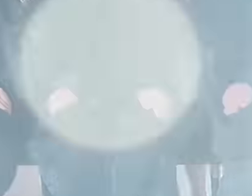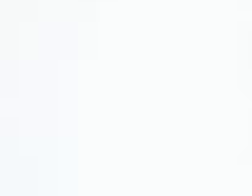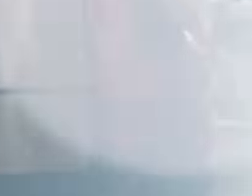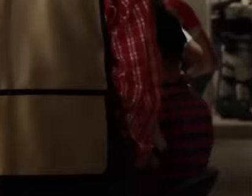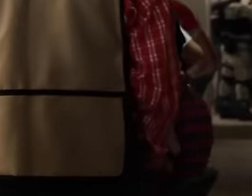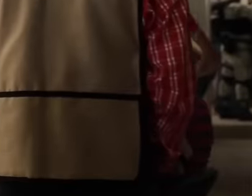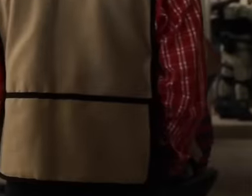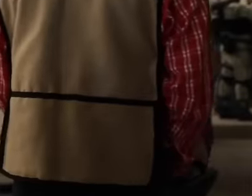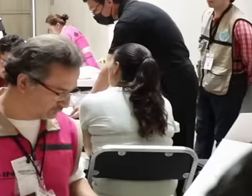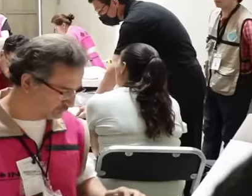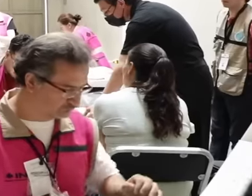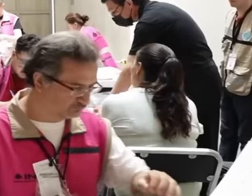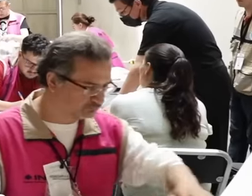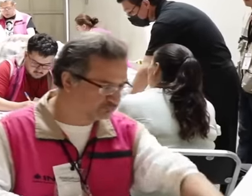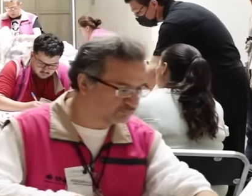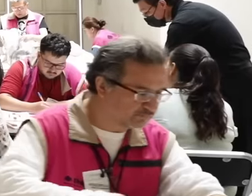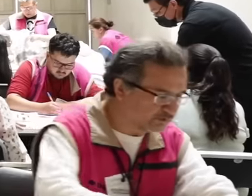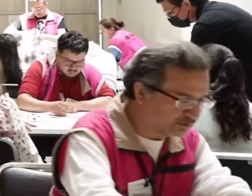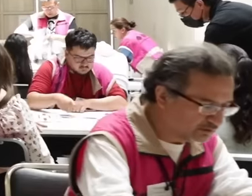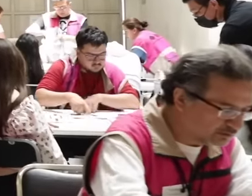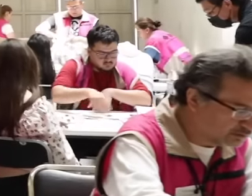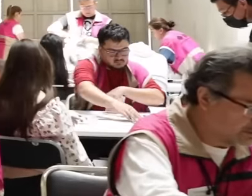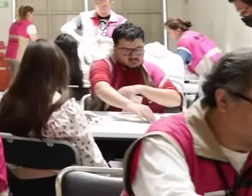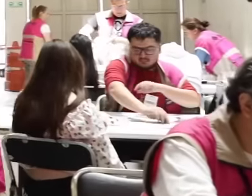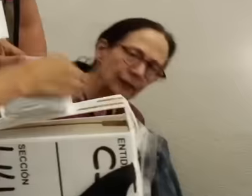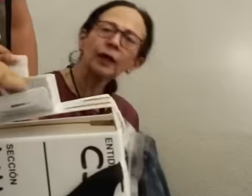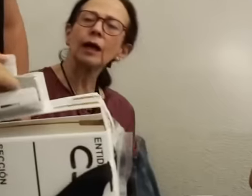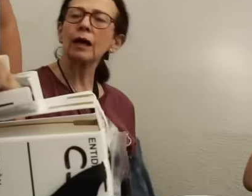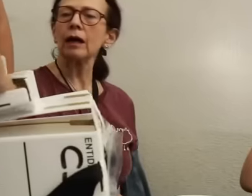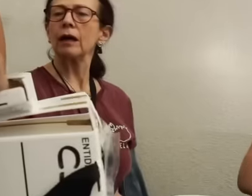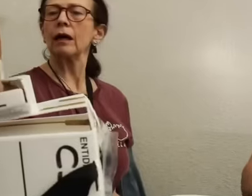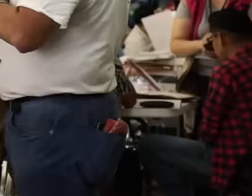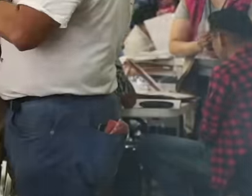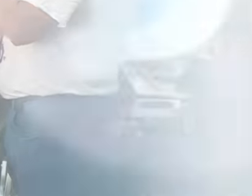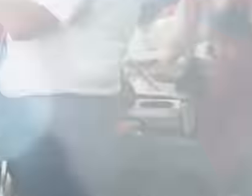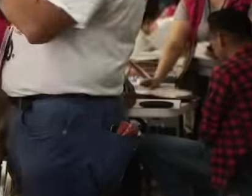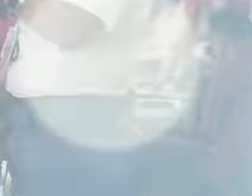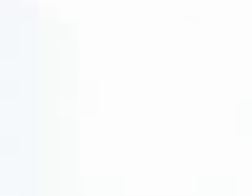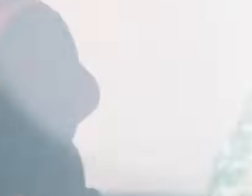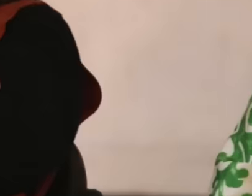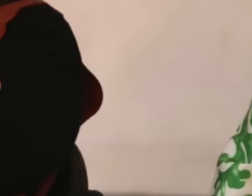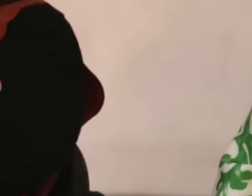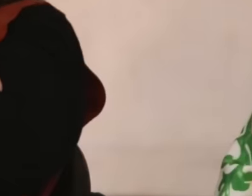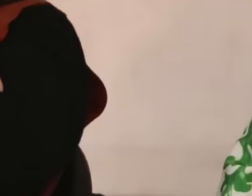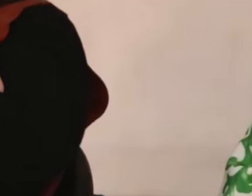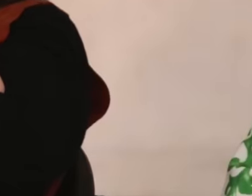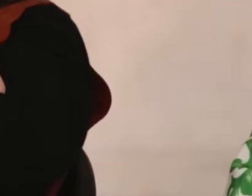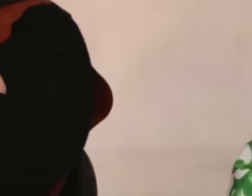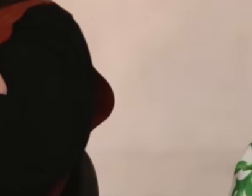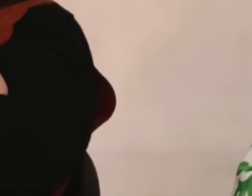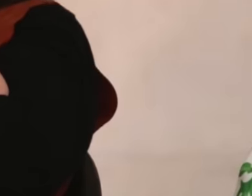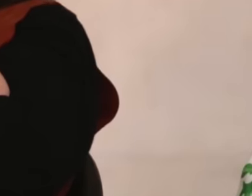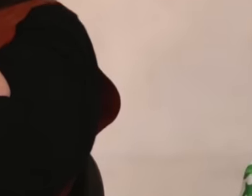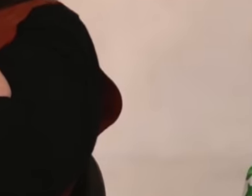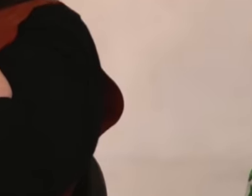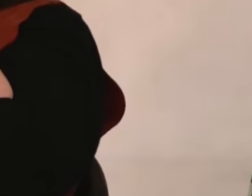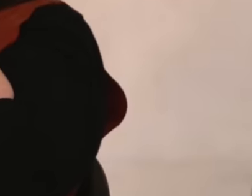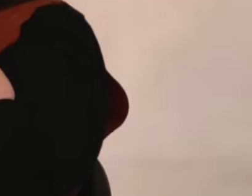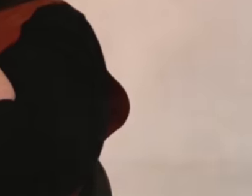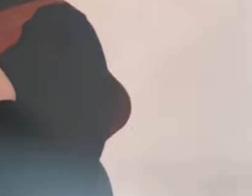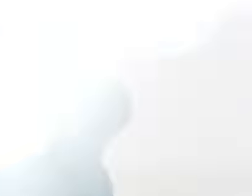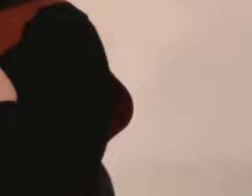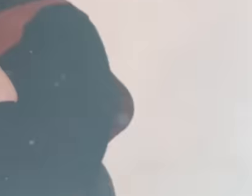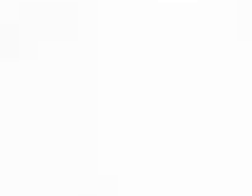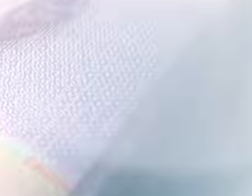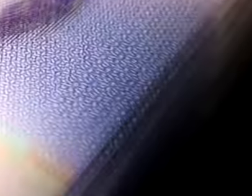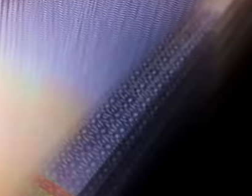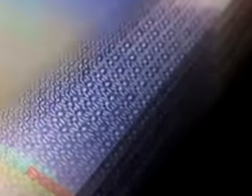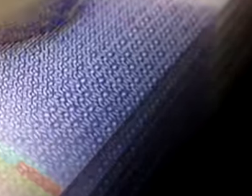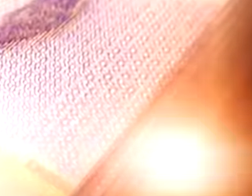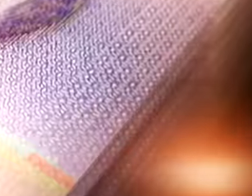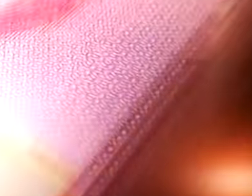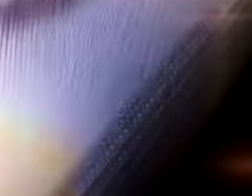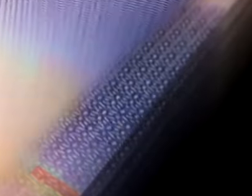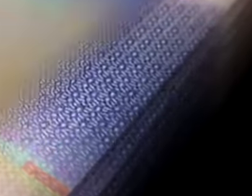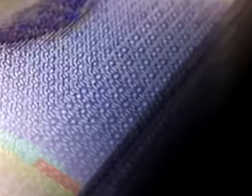popular vote. With a lump in her throat, Minister Piña will have to say goodbye to her privileges